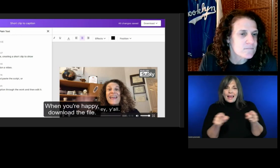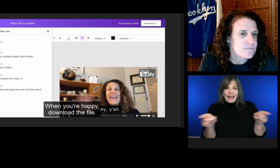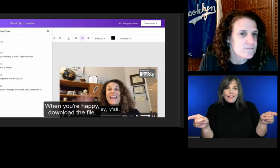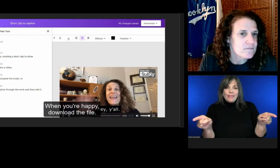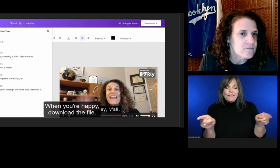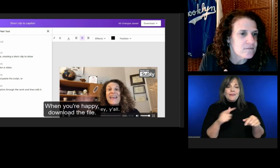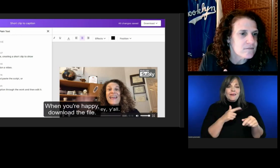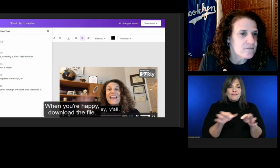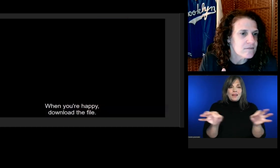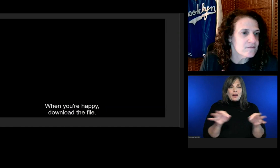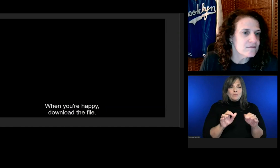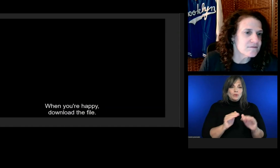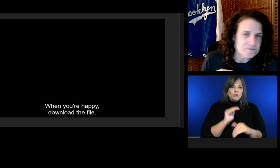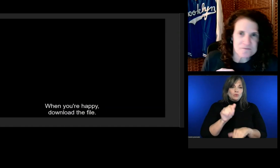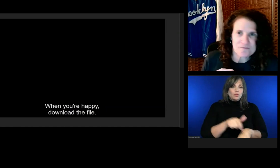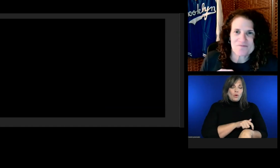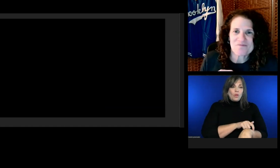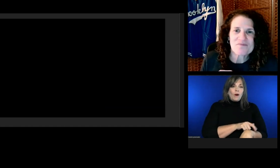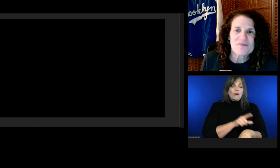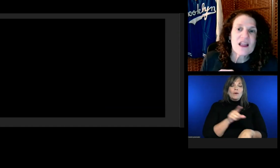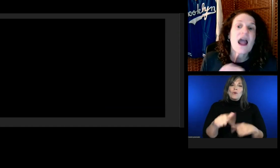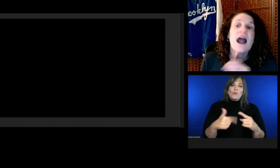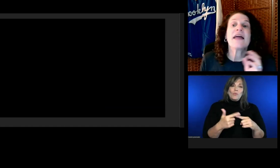When you're happy, download the file.